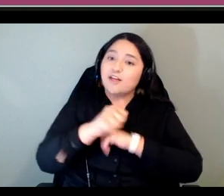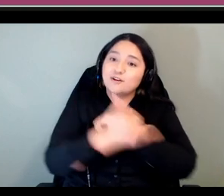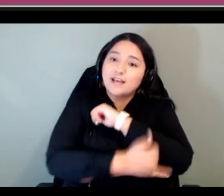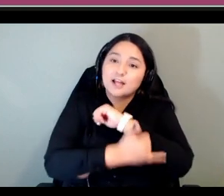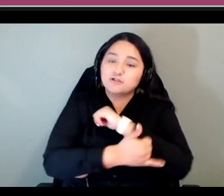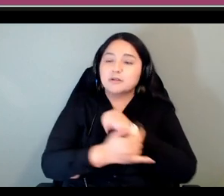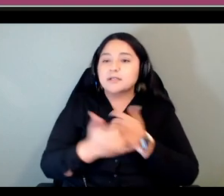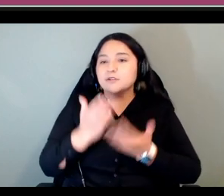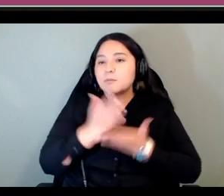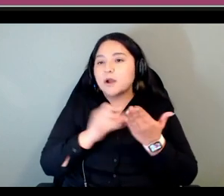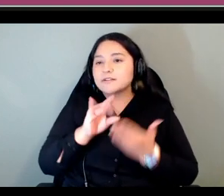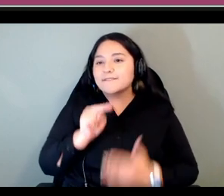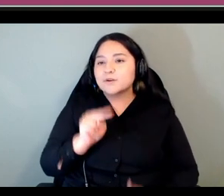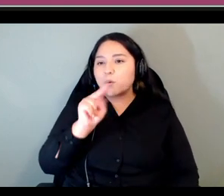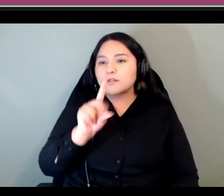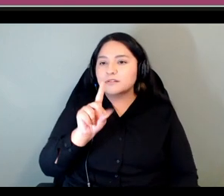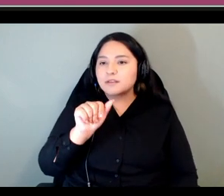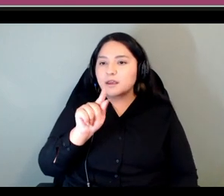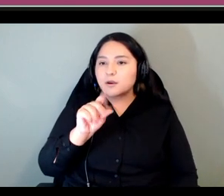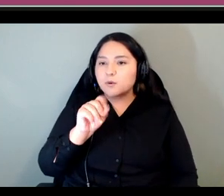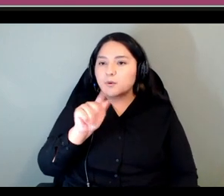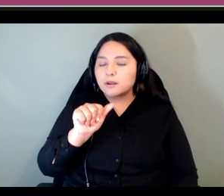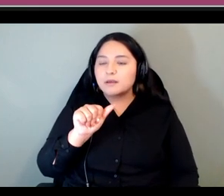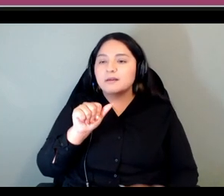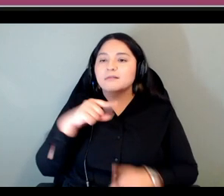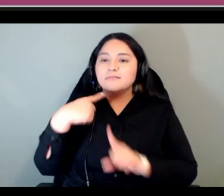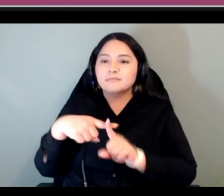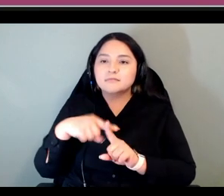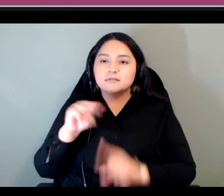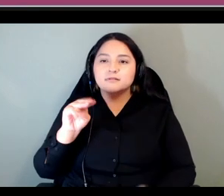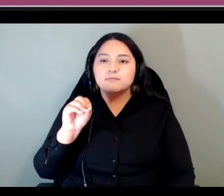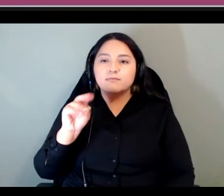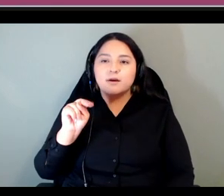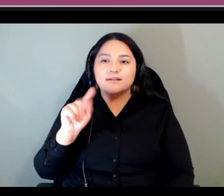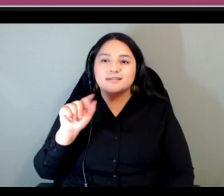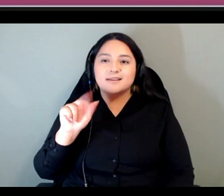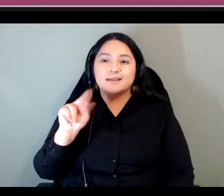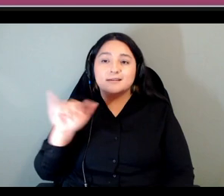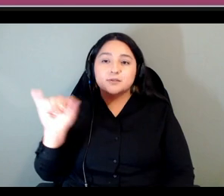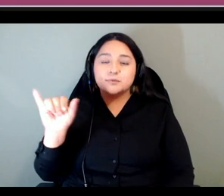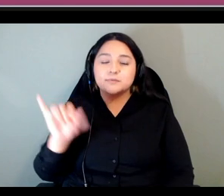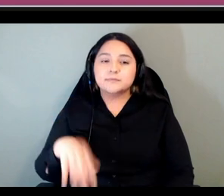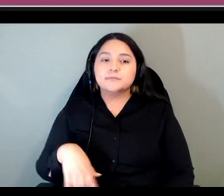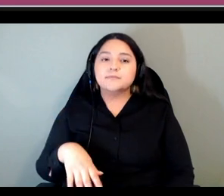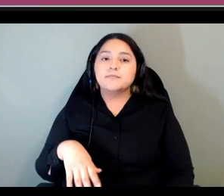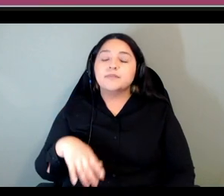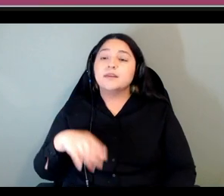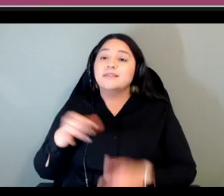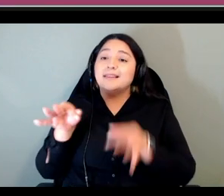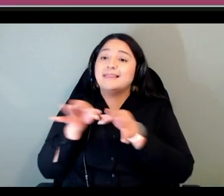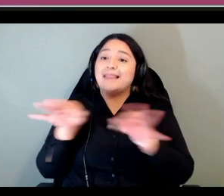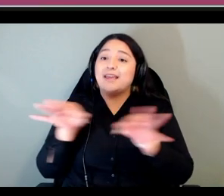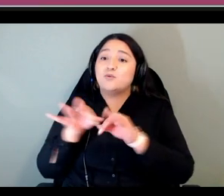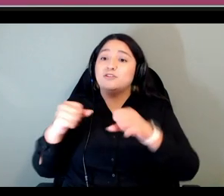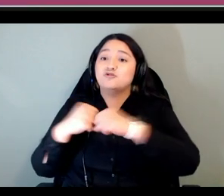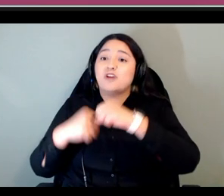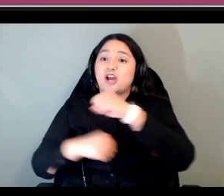north dakota and montana the language itself is structurally complex and it's what is often